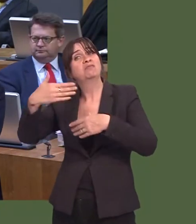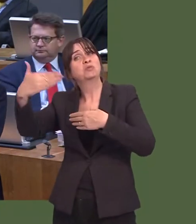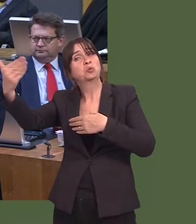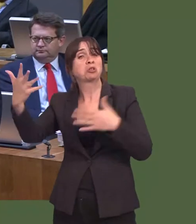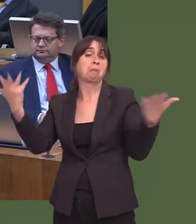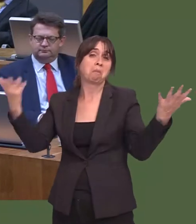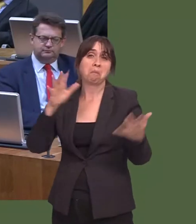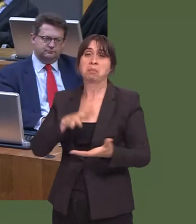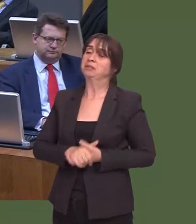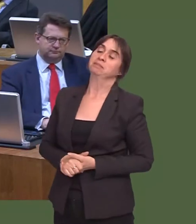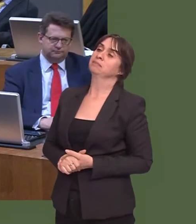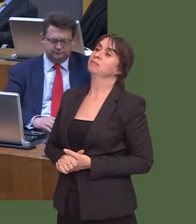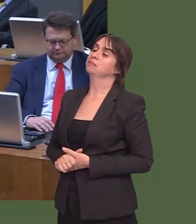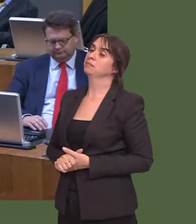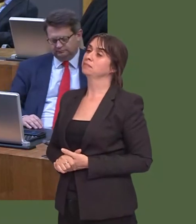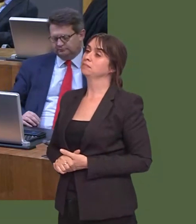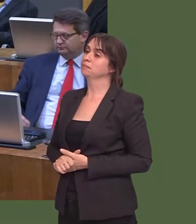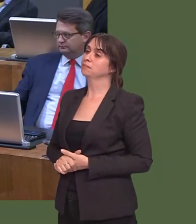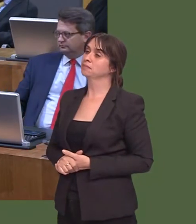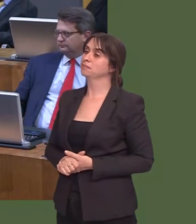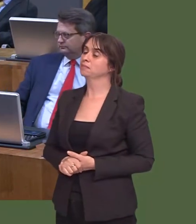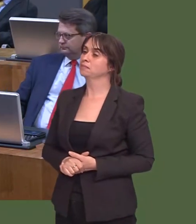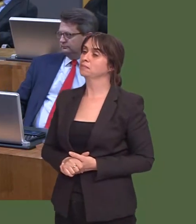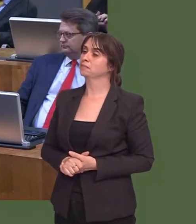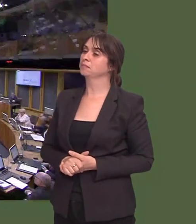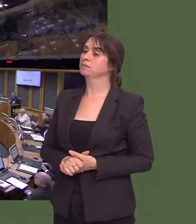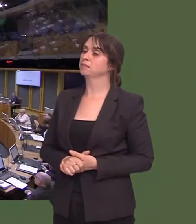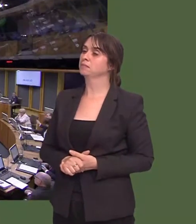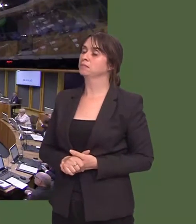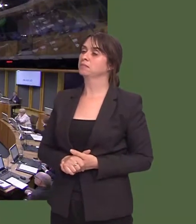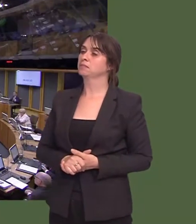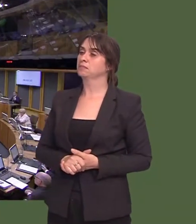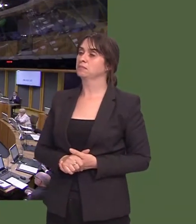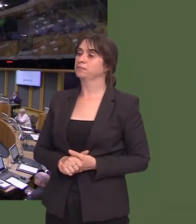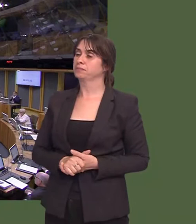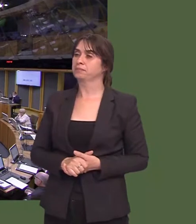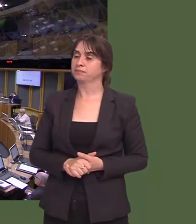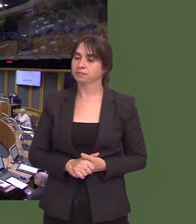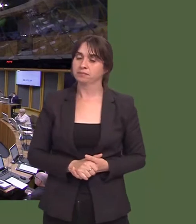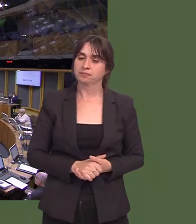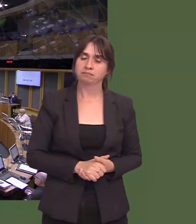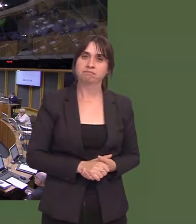Simon Thomas: Nid oes ffigurau, wrth gwrsóer bod yna ffigurau wedi eu dyfynnu, nid oes